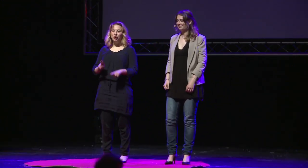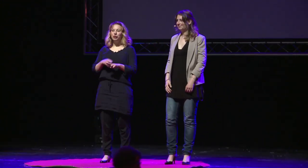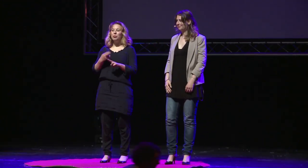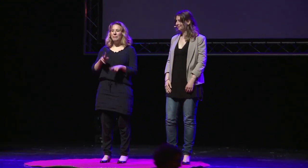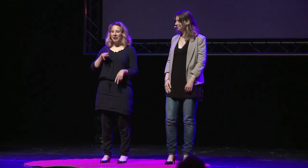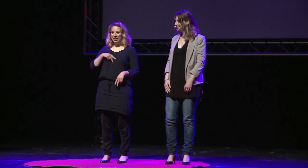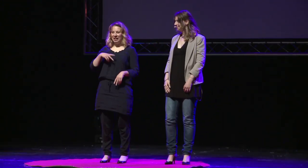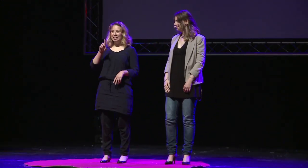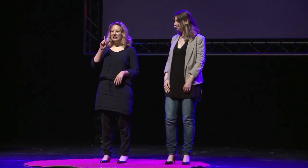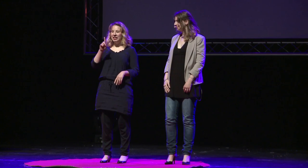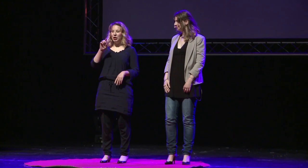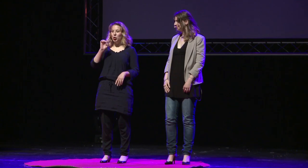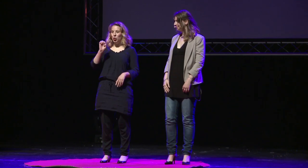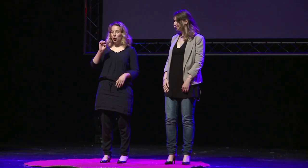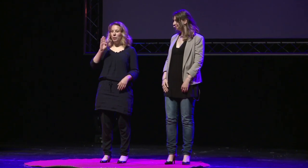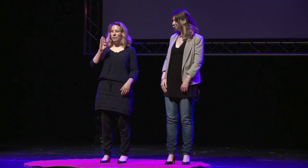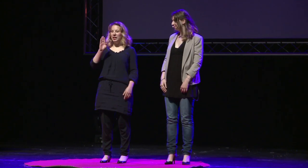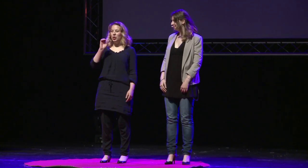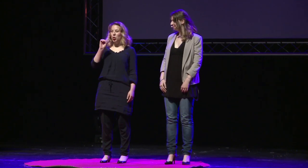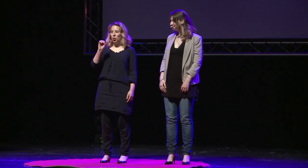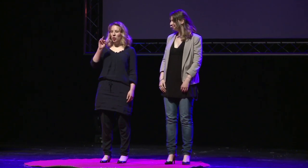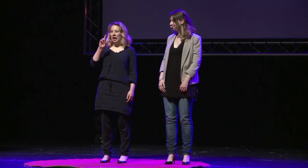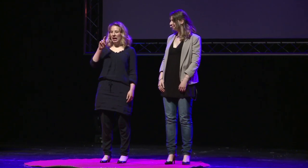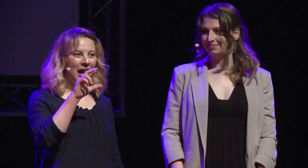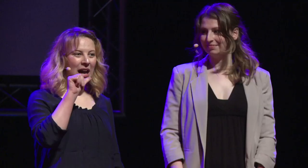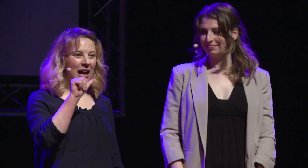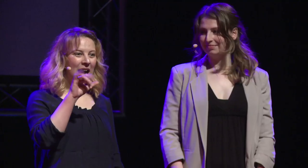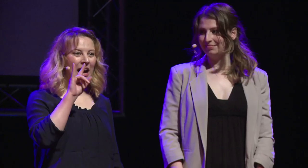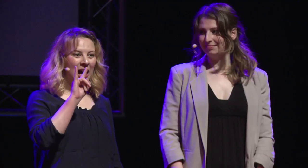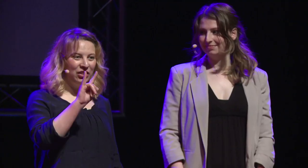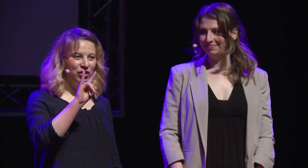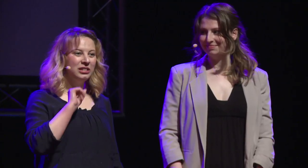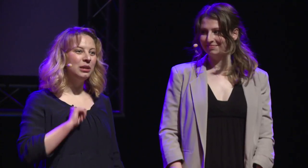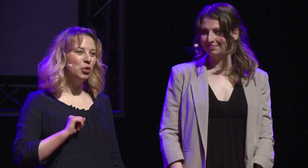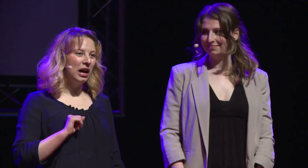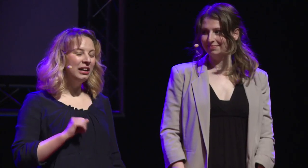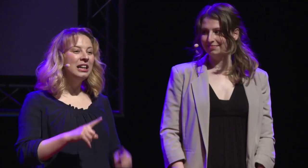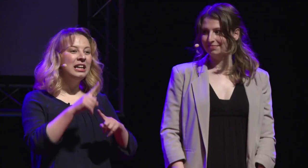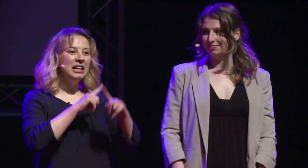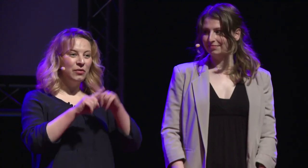My name is D.E.B.O.R.A.H., Déborah,